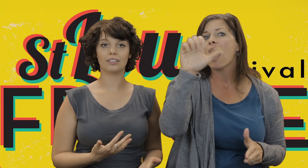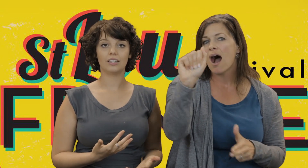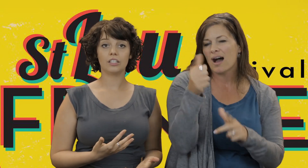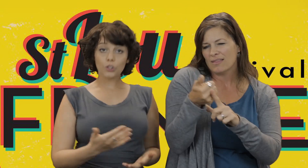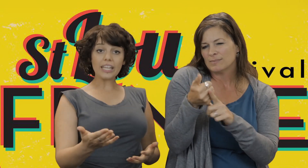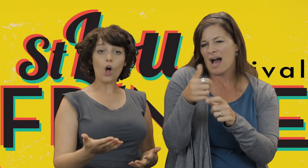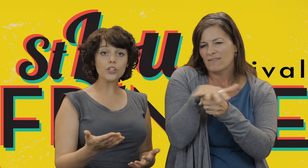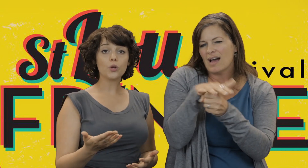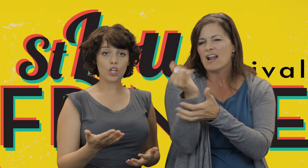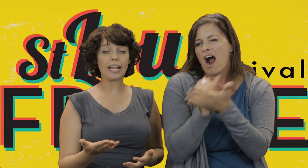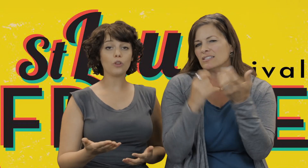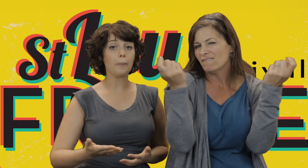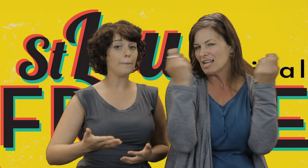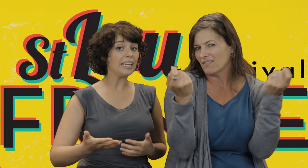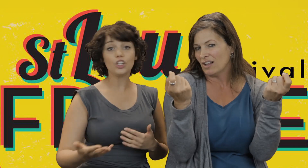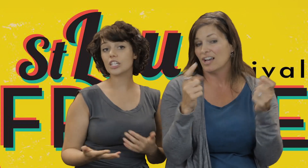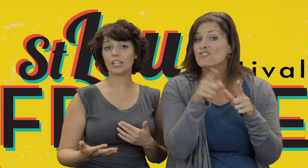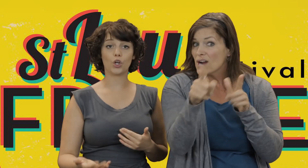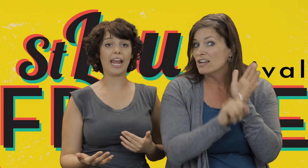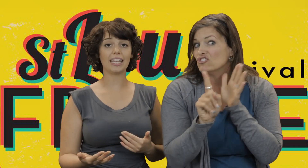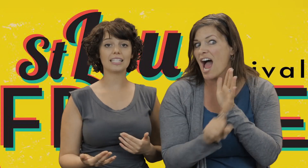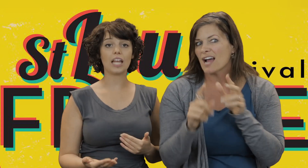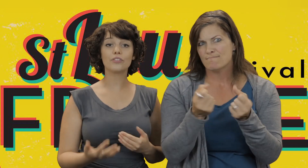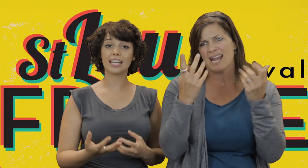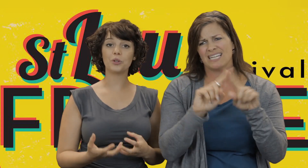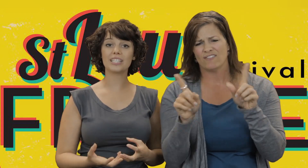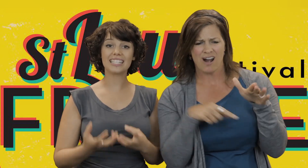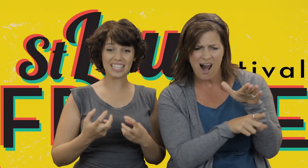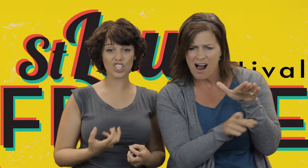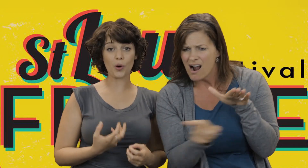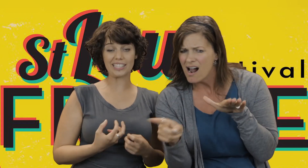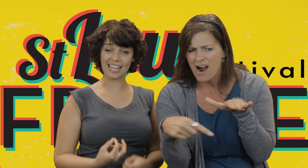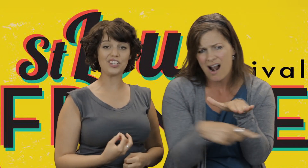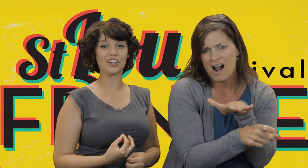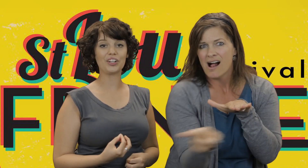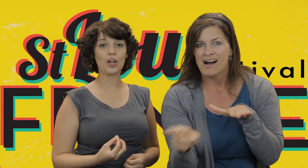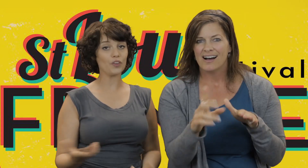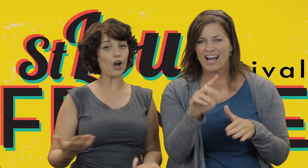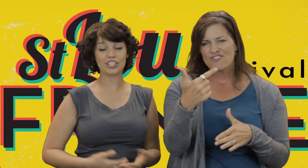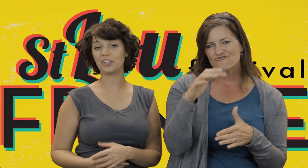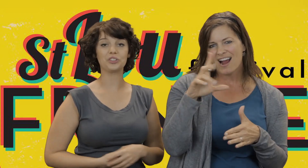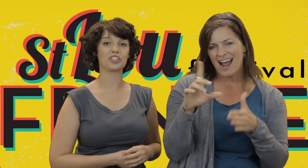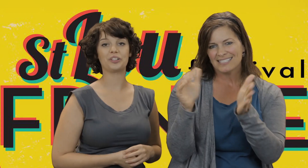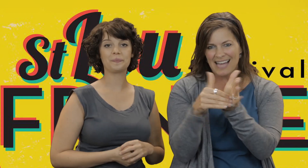You can also check out the many nooks and crannies of St. Louis' historic centre for arts and culture.